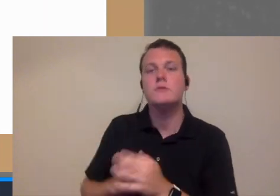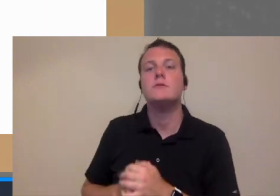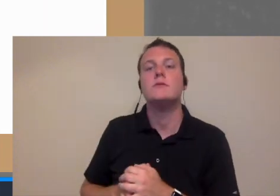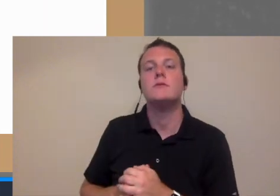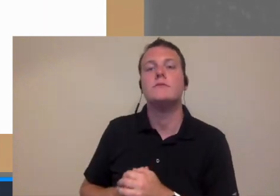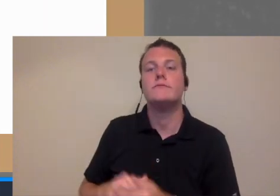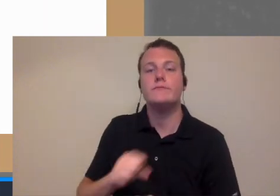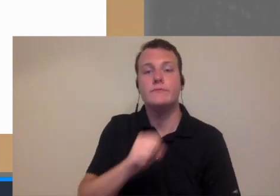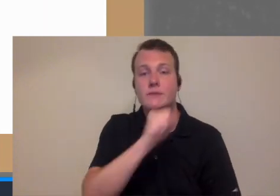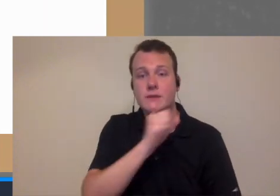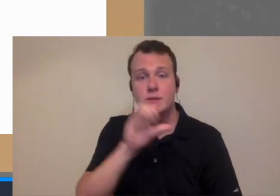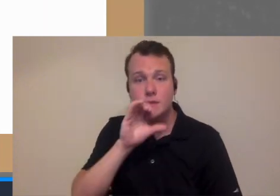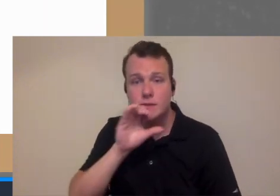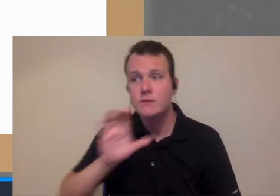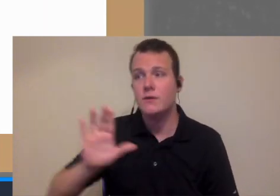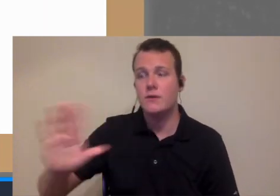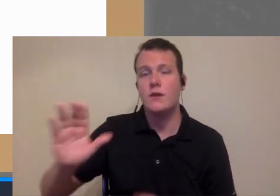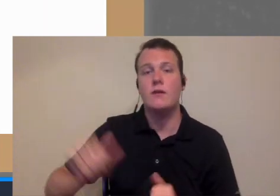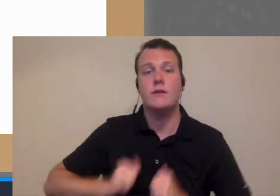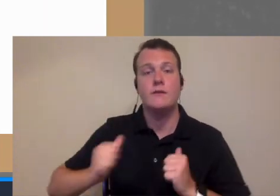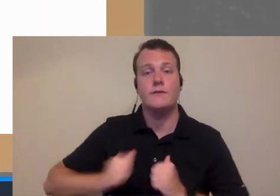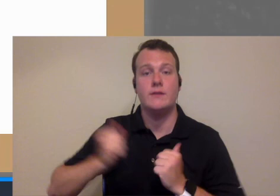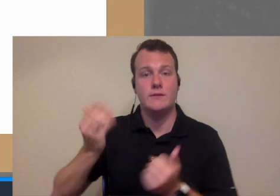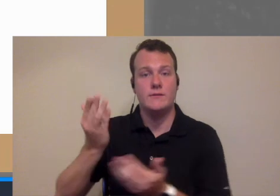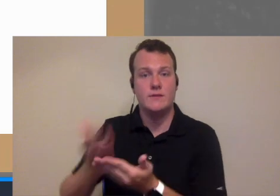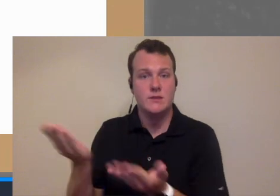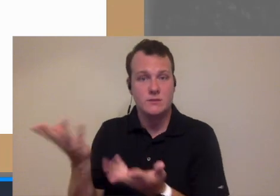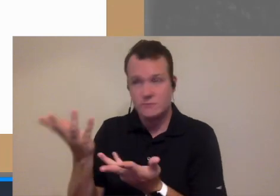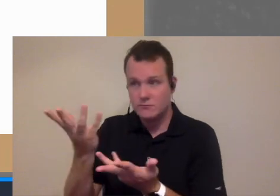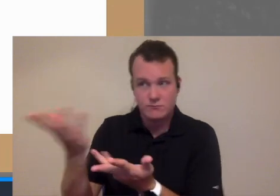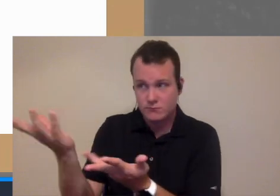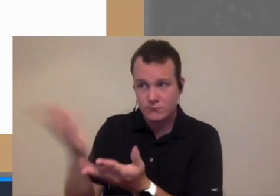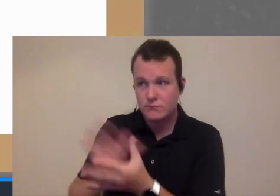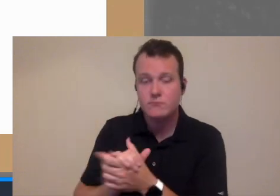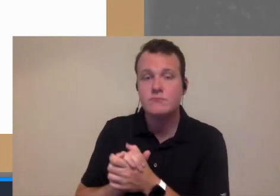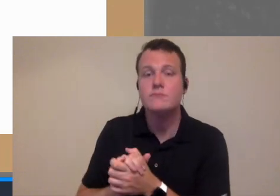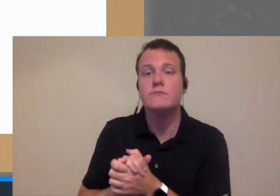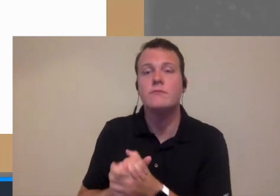talking to senior living facilities so this is something where you don't